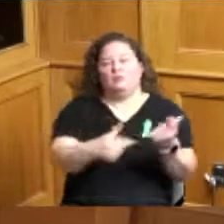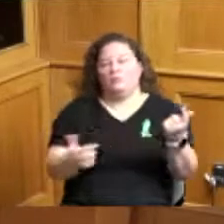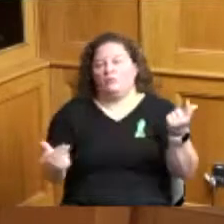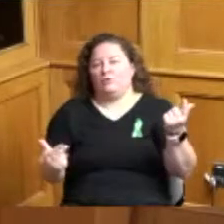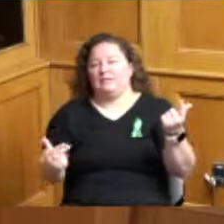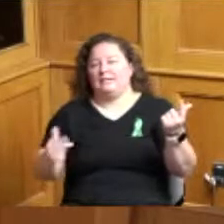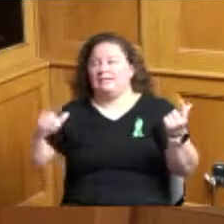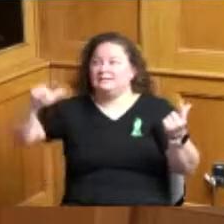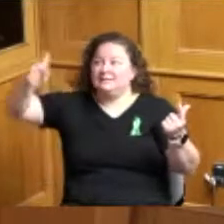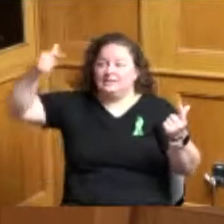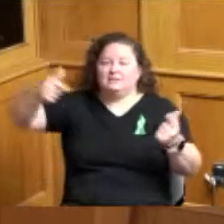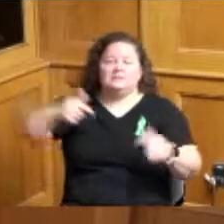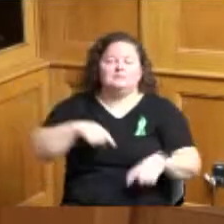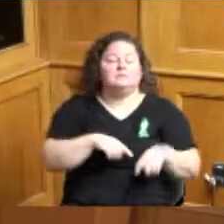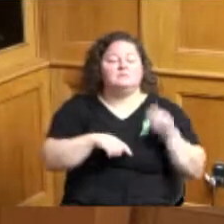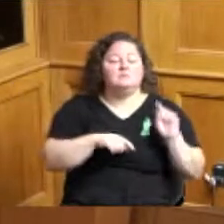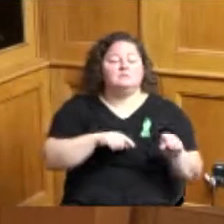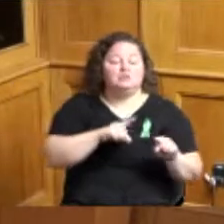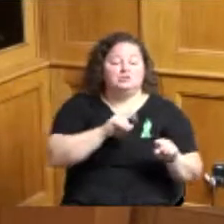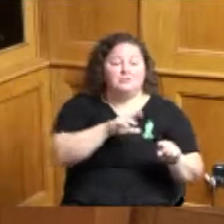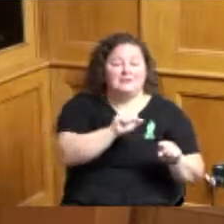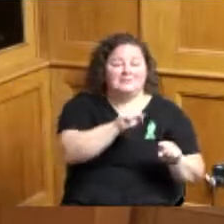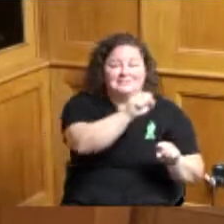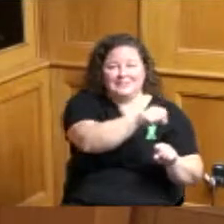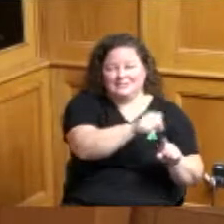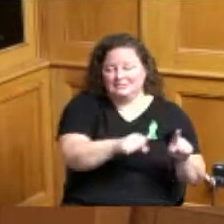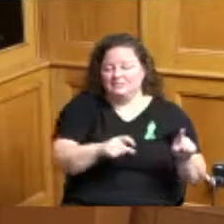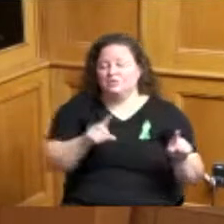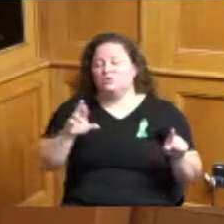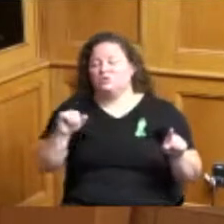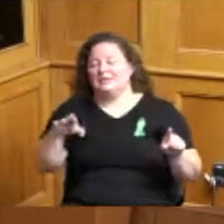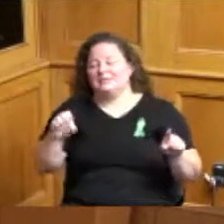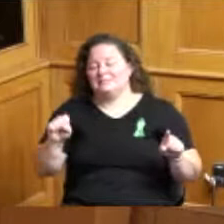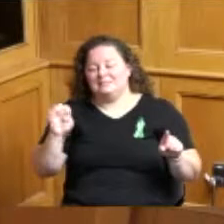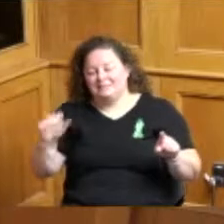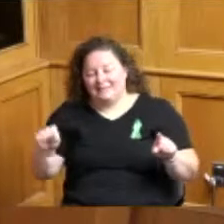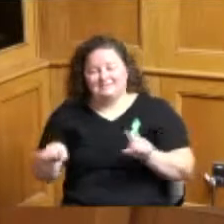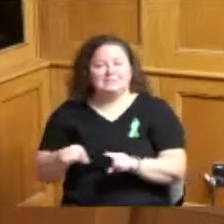Commissioner Summerow Dumas yes Commissioner Reece yes Commissioner Driehaus yes thank you